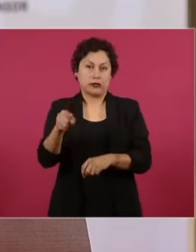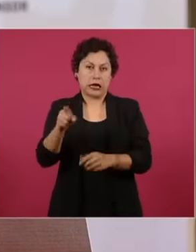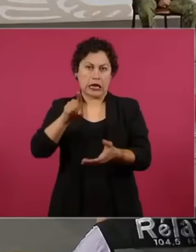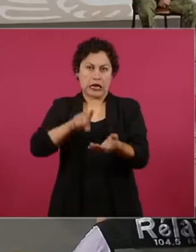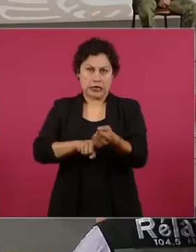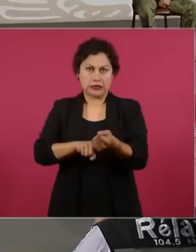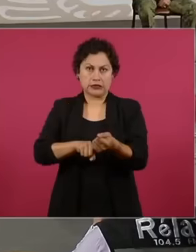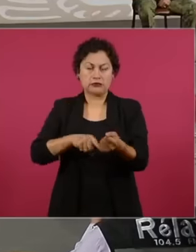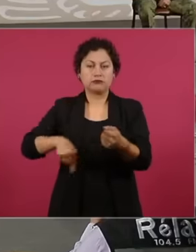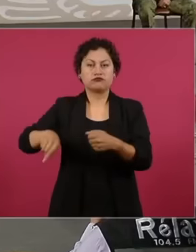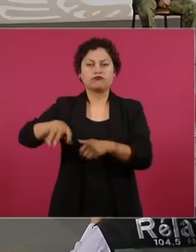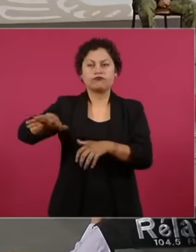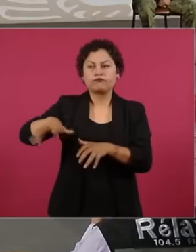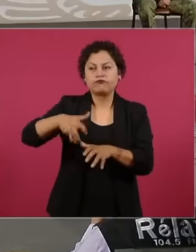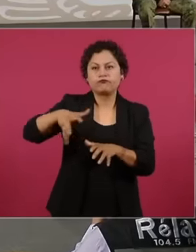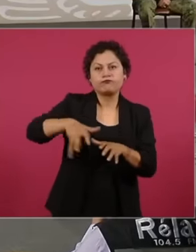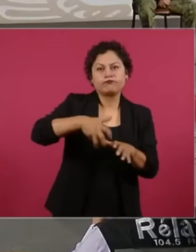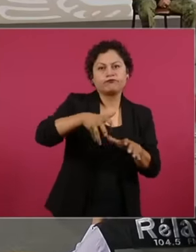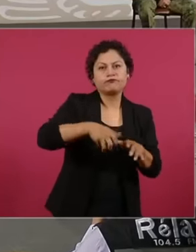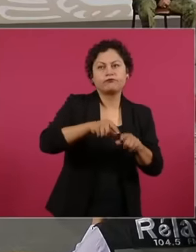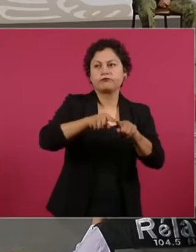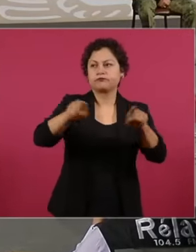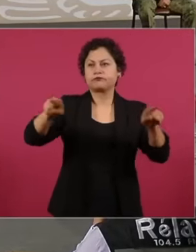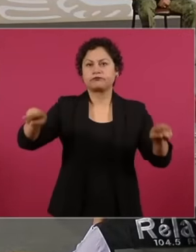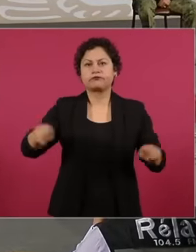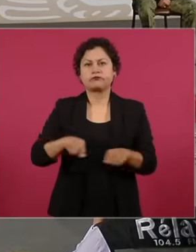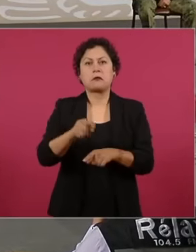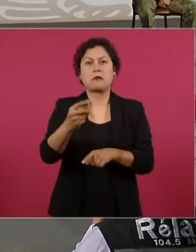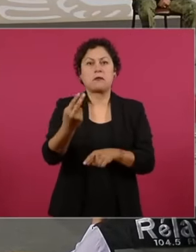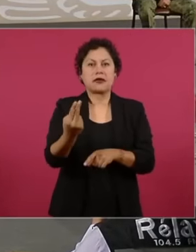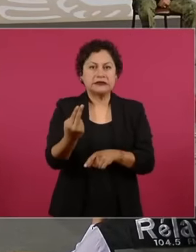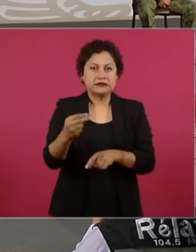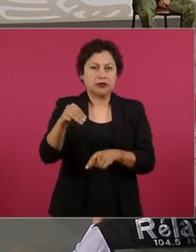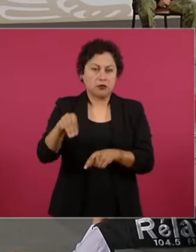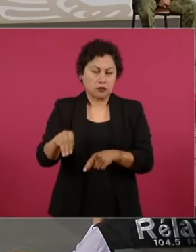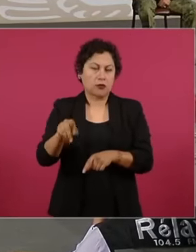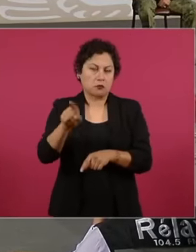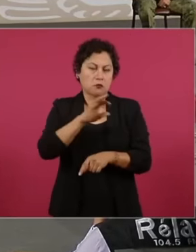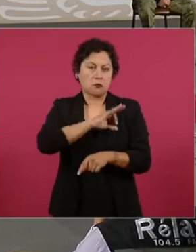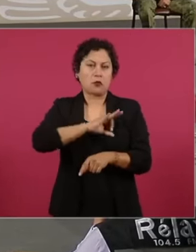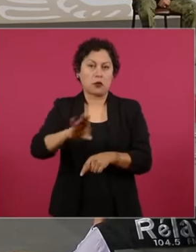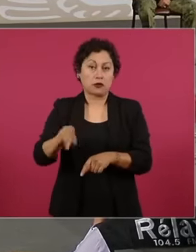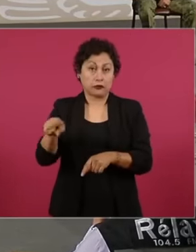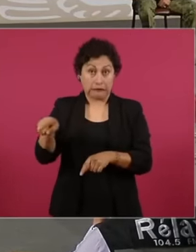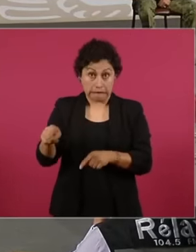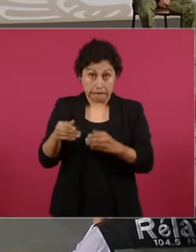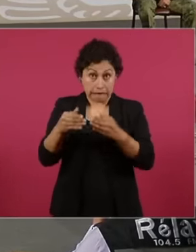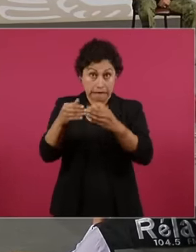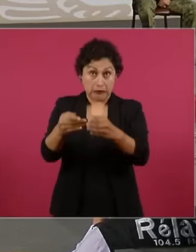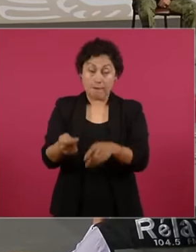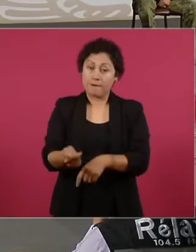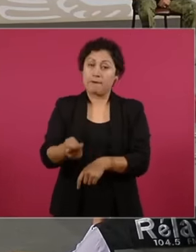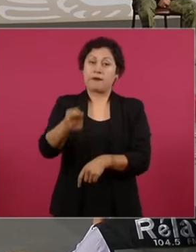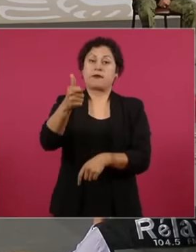25 meters. It is worth mentioning that it is the first of its kind that is developed in the Ministry of the Navy and